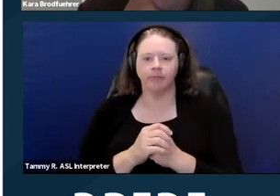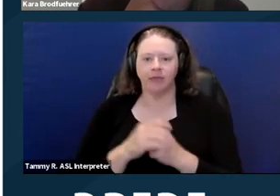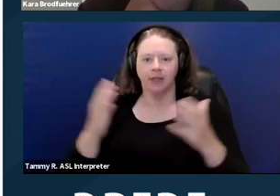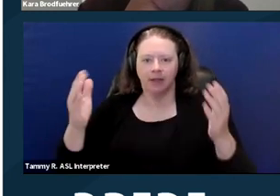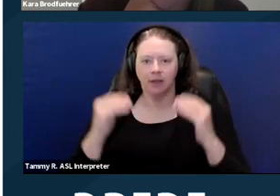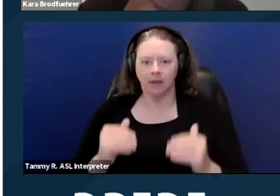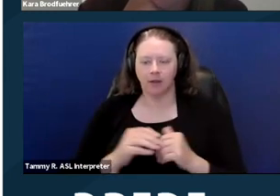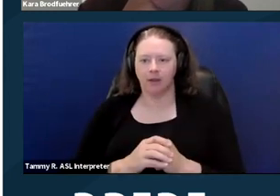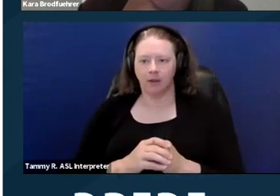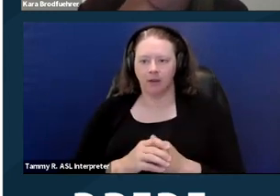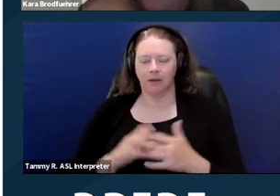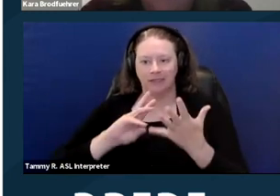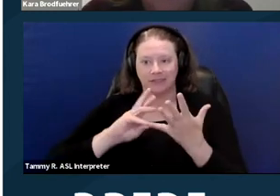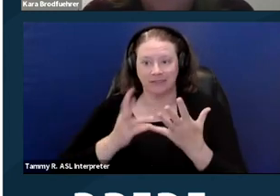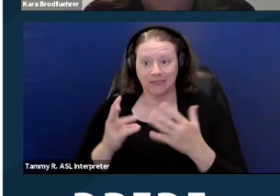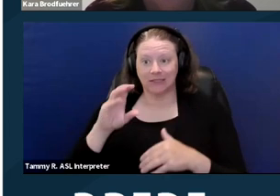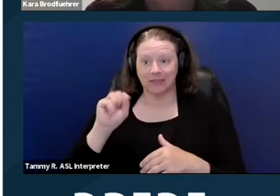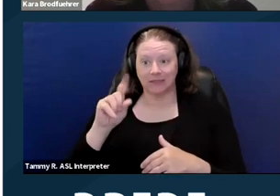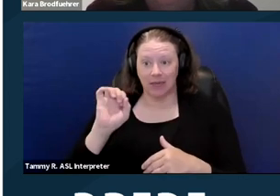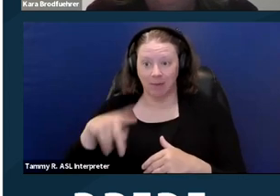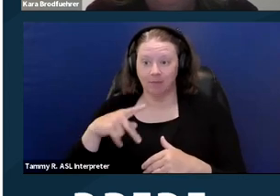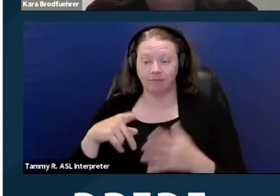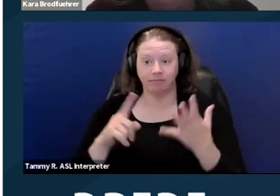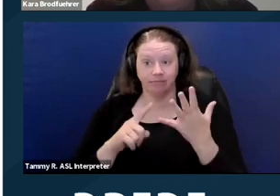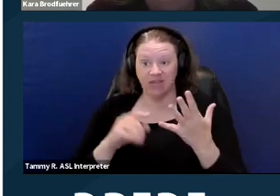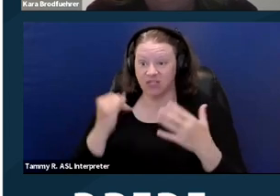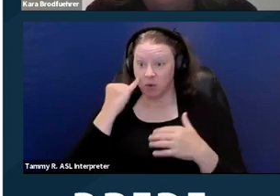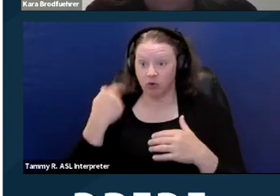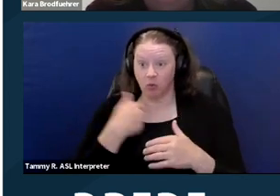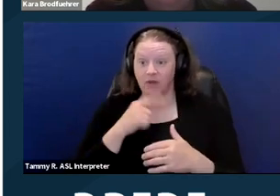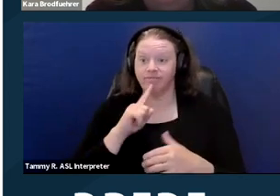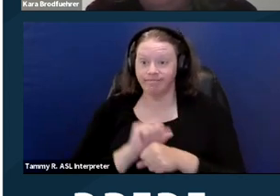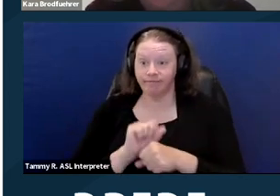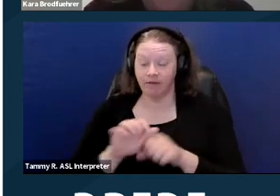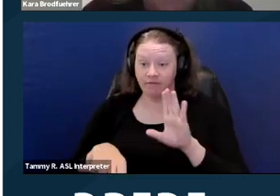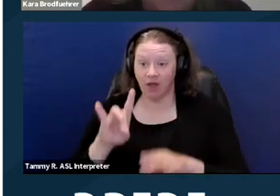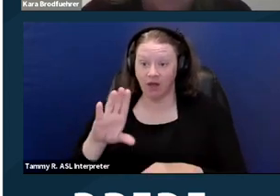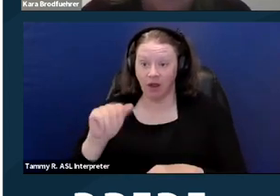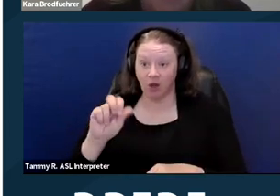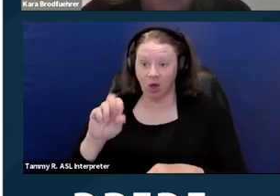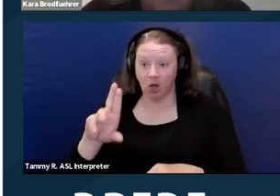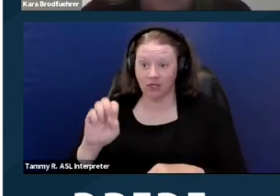And if we find cause and we try and mediate and we can't come to resolution,